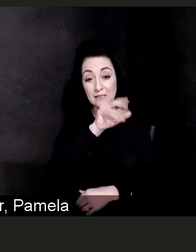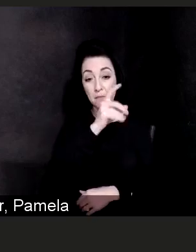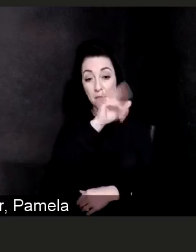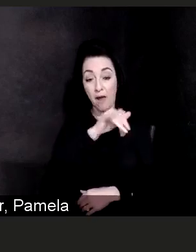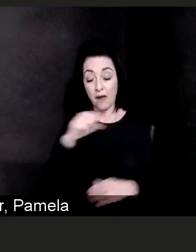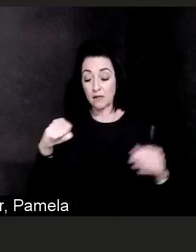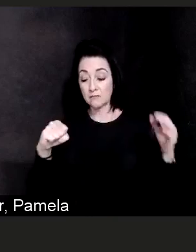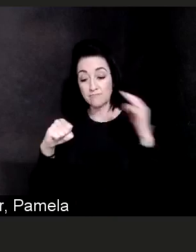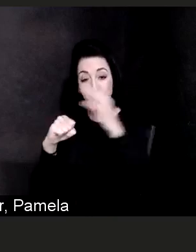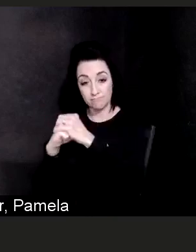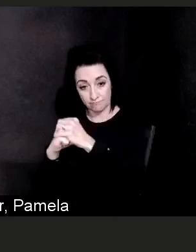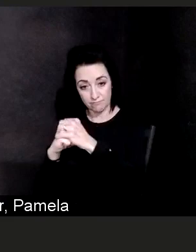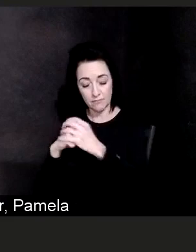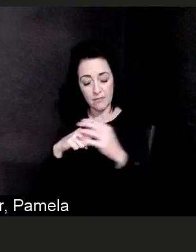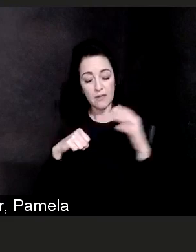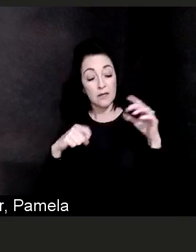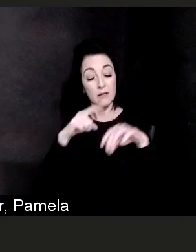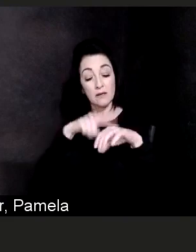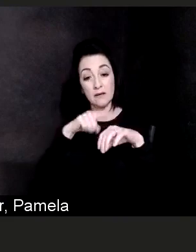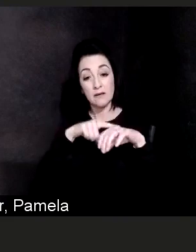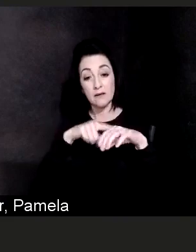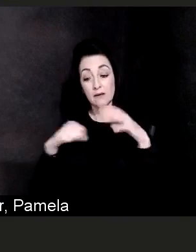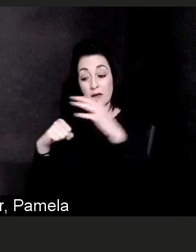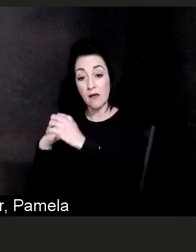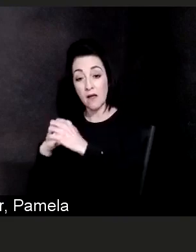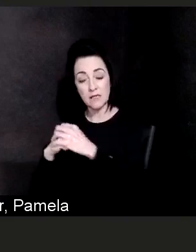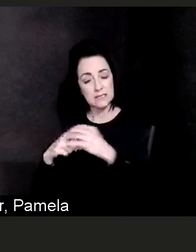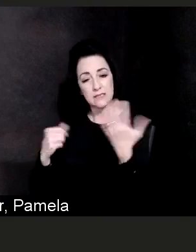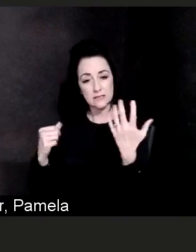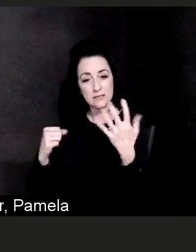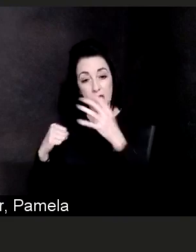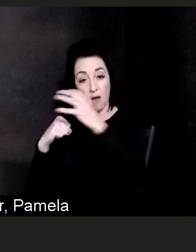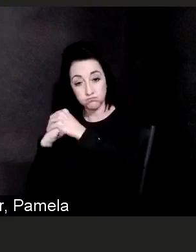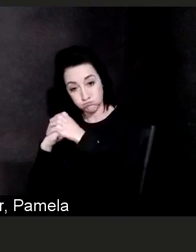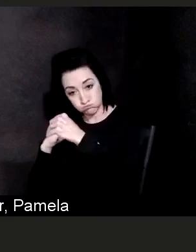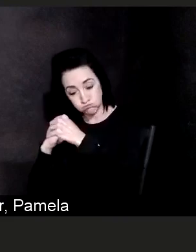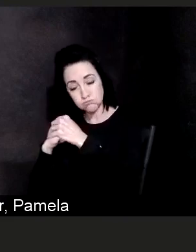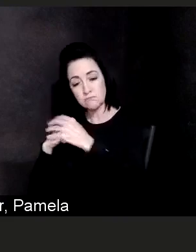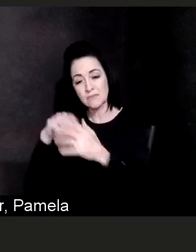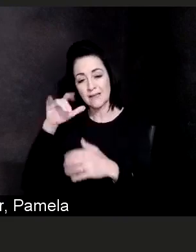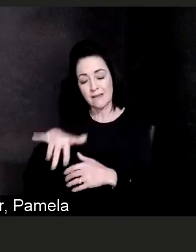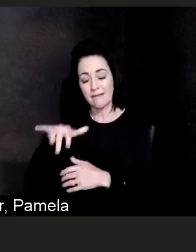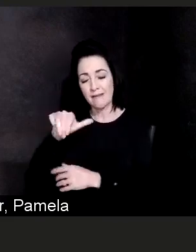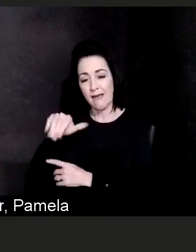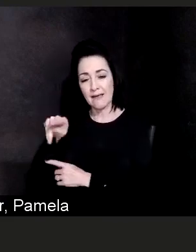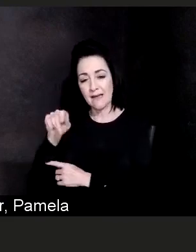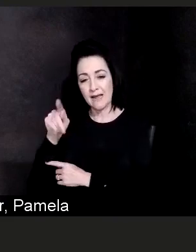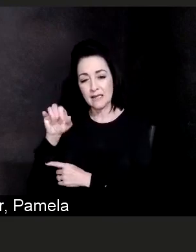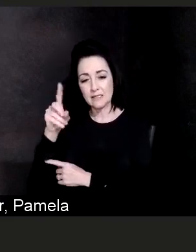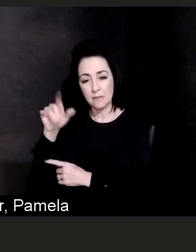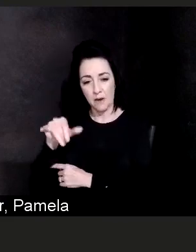that foreign material, that infection in this case, and, it basically helps get rid of it.